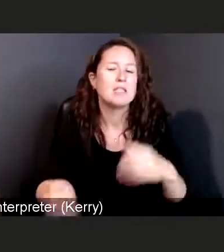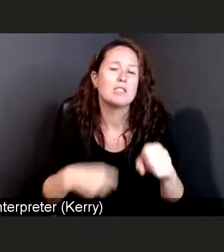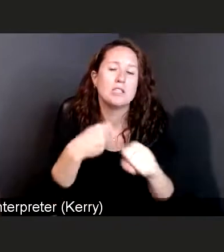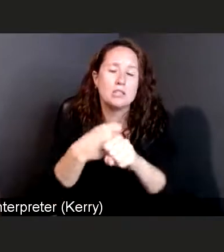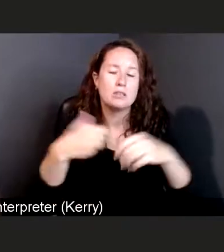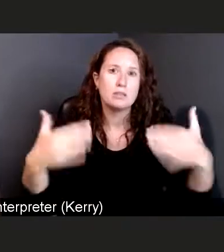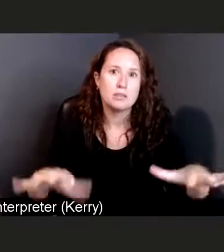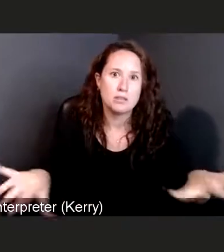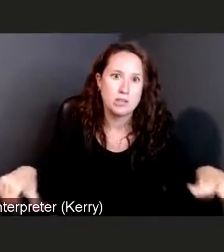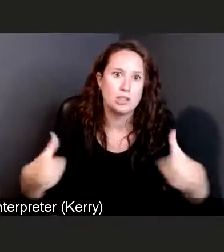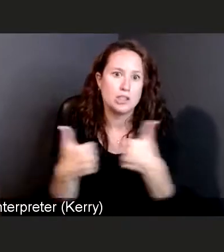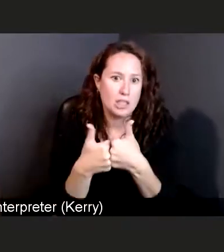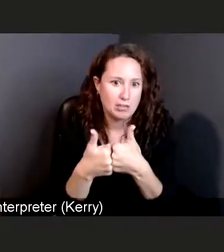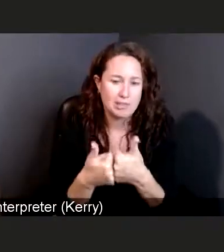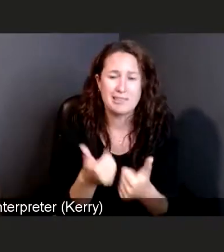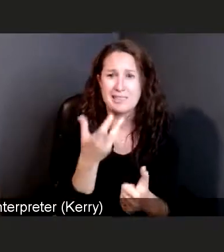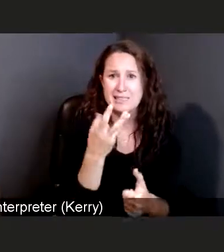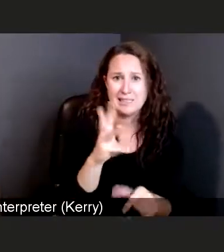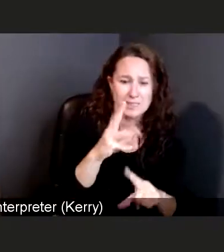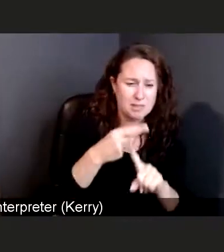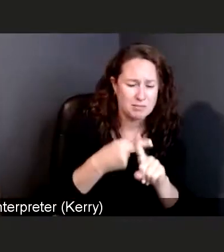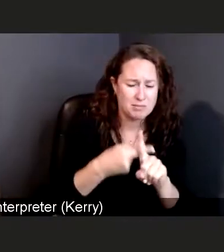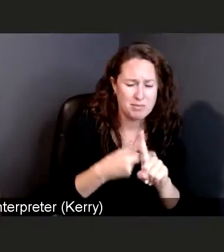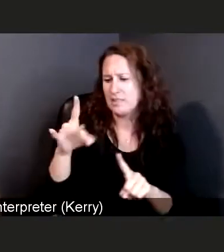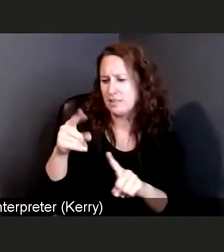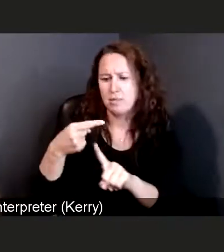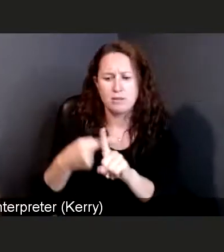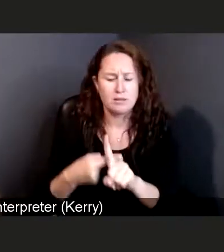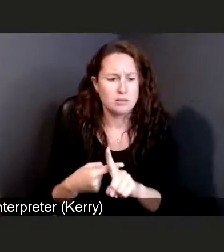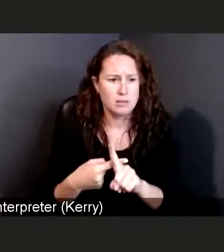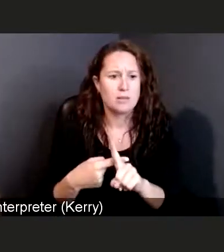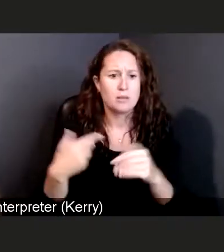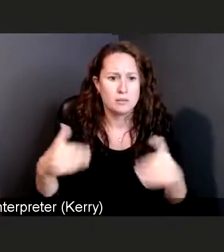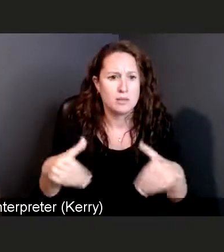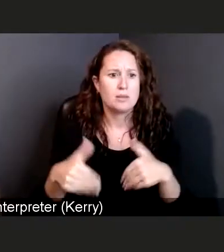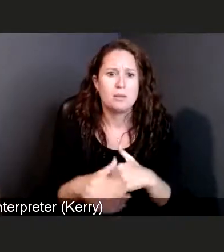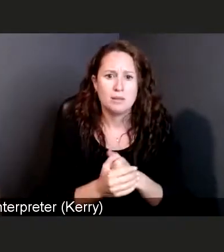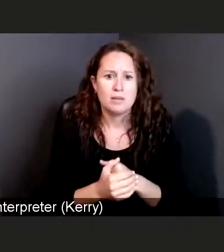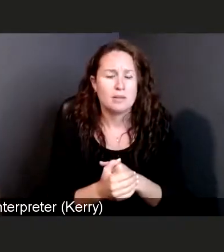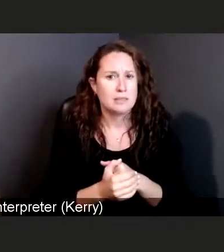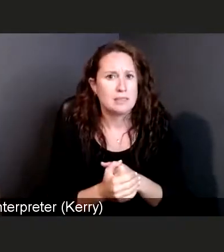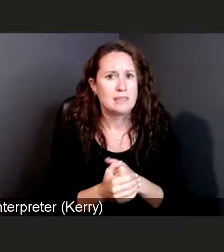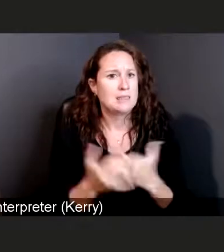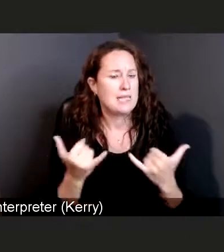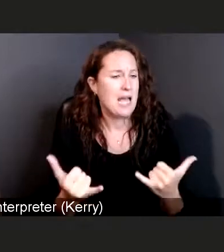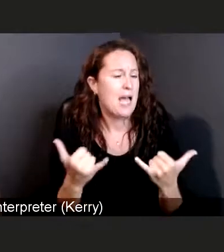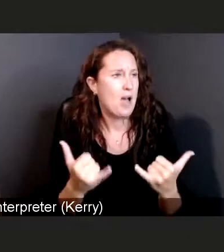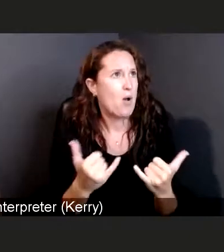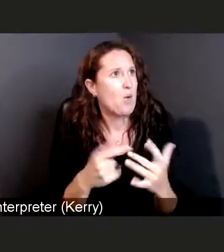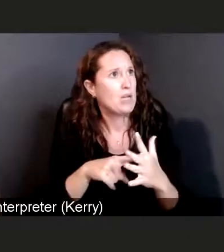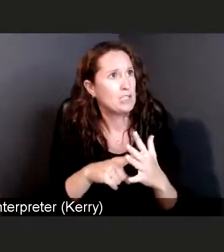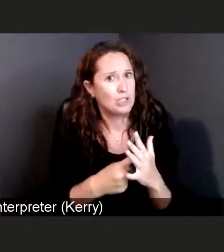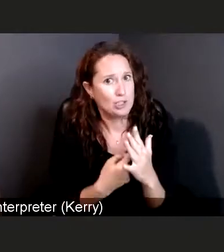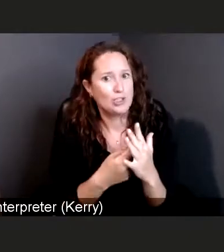16, 18 months now, and I just started getting to the point where I enjoyed the summer.